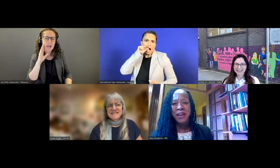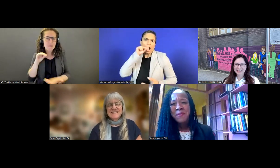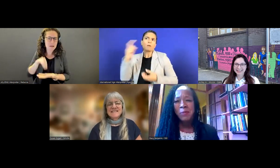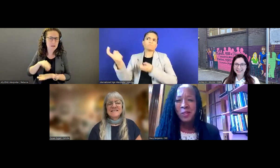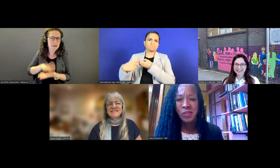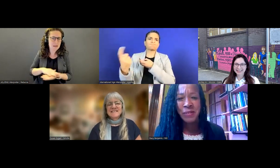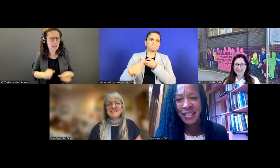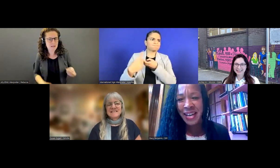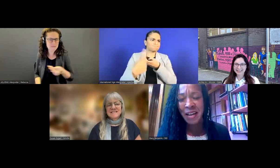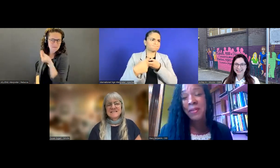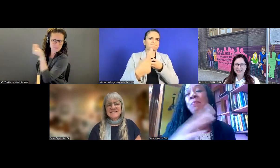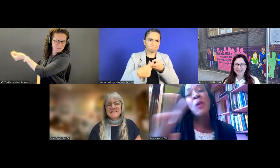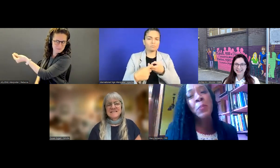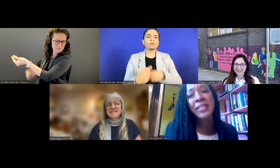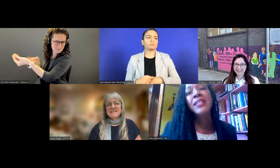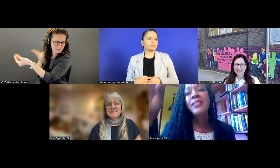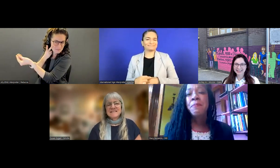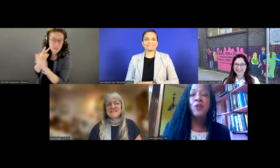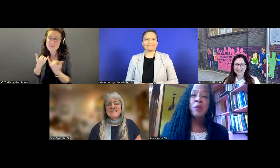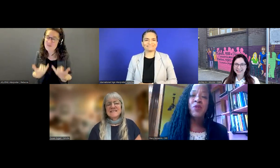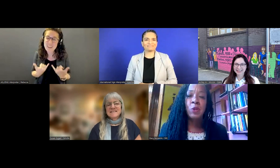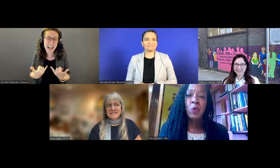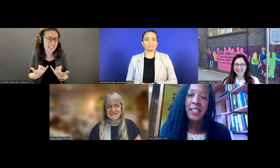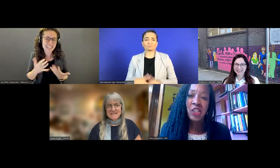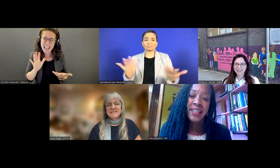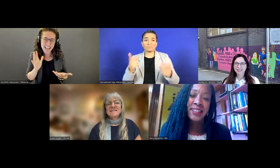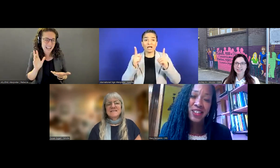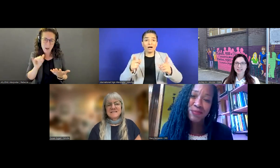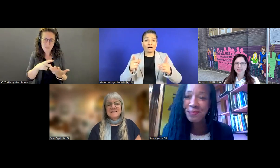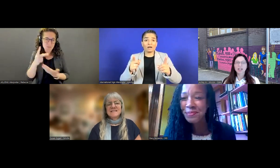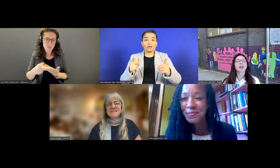At the moment, it's programs for those teaching English.